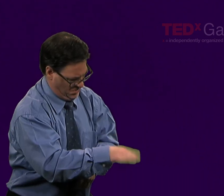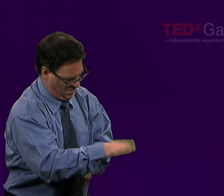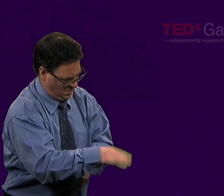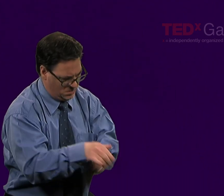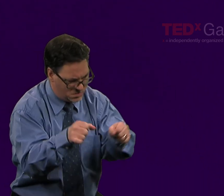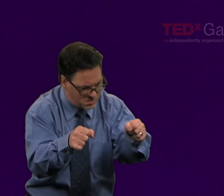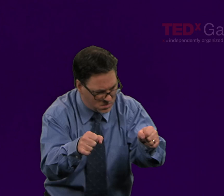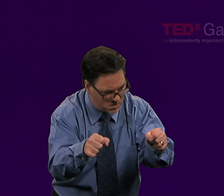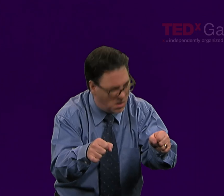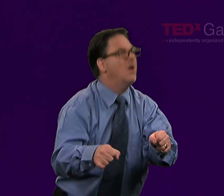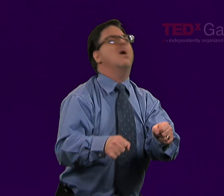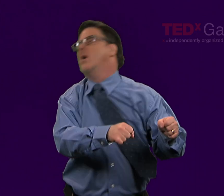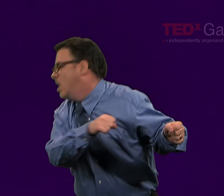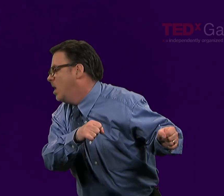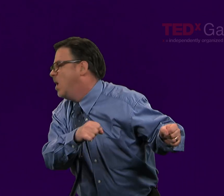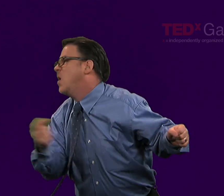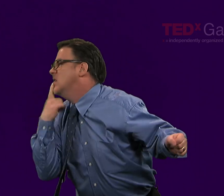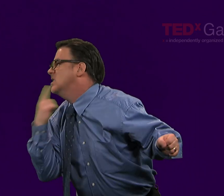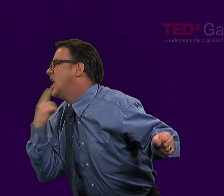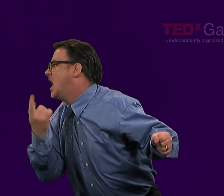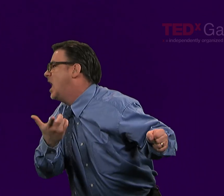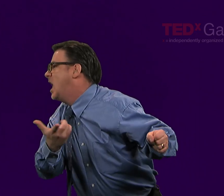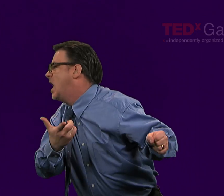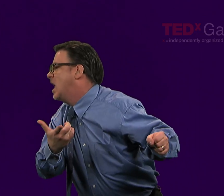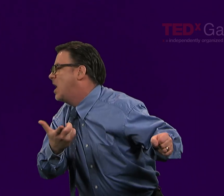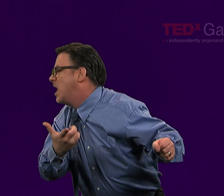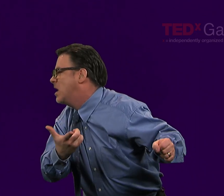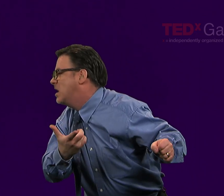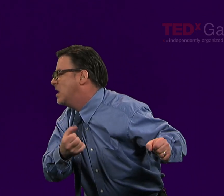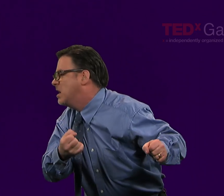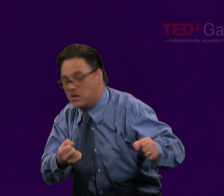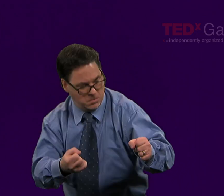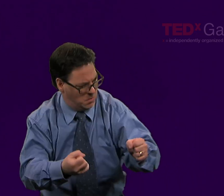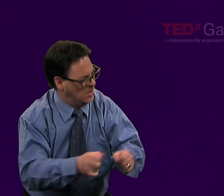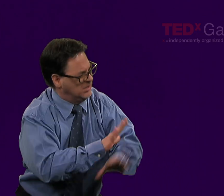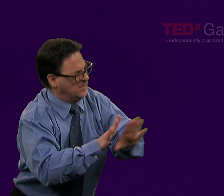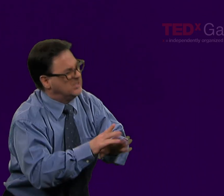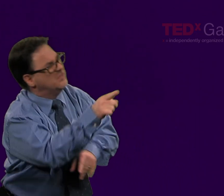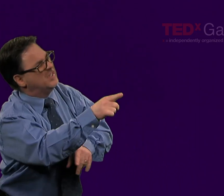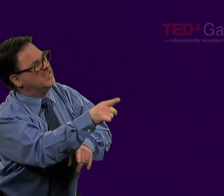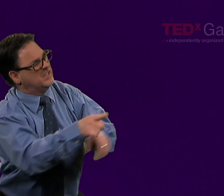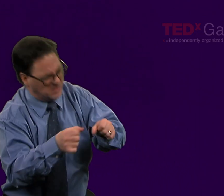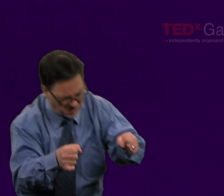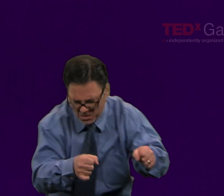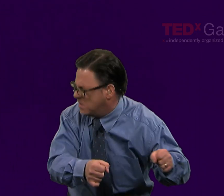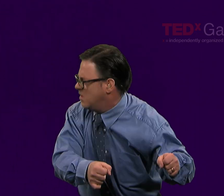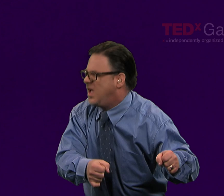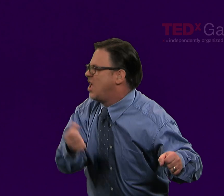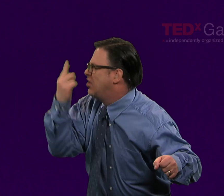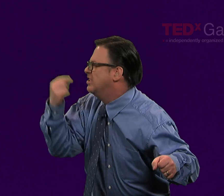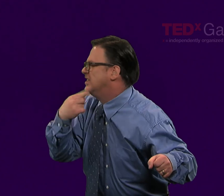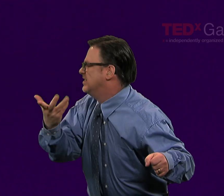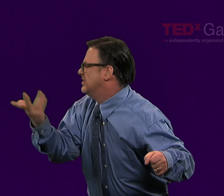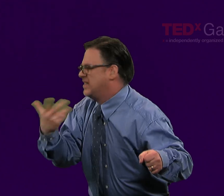and all the while, my dad would try to get my attention to give me a little tidbit. Meanwhile, I'm trying to navigate, look around,